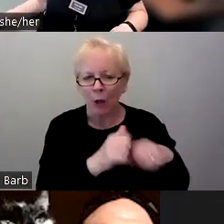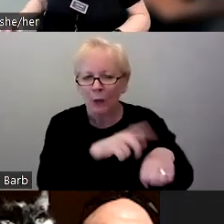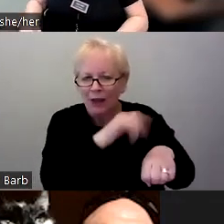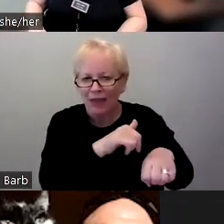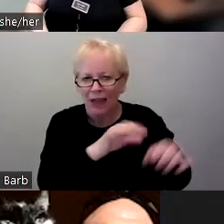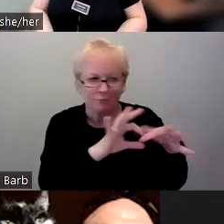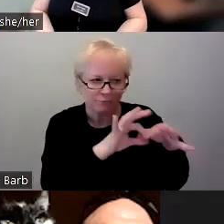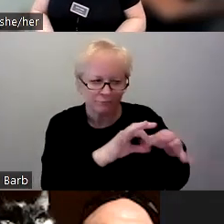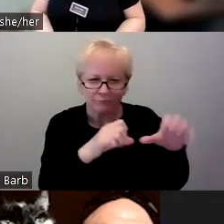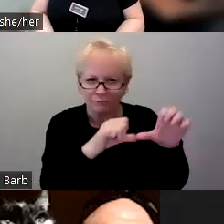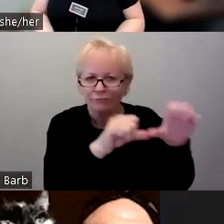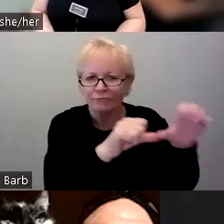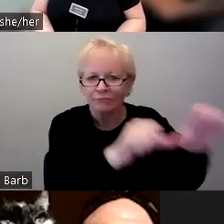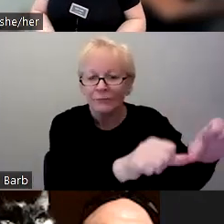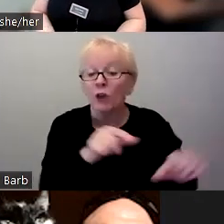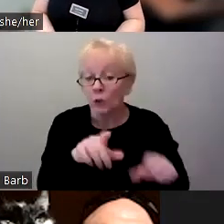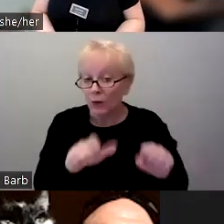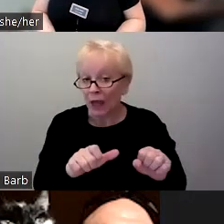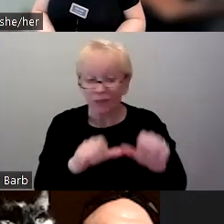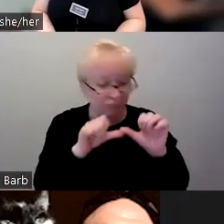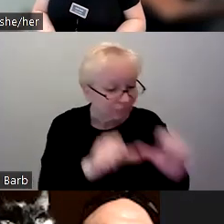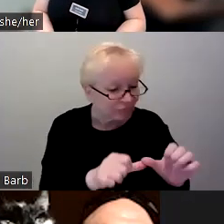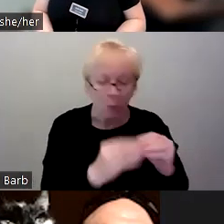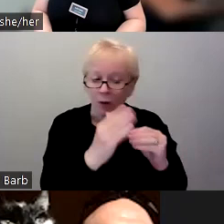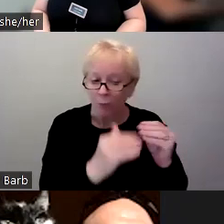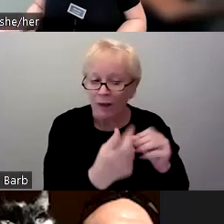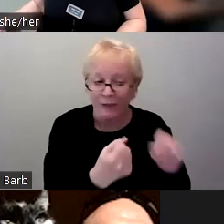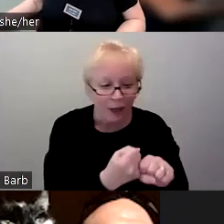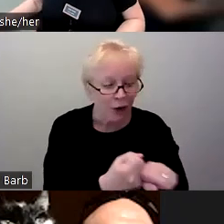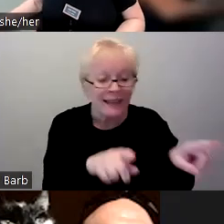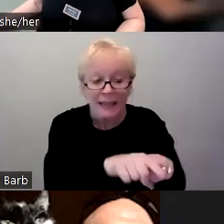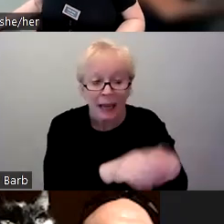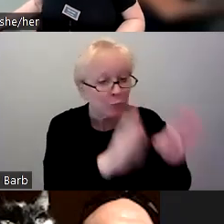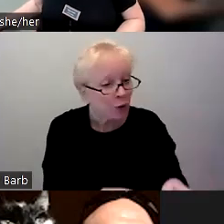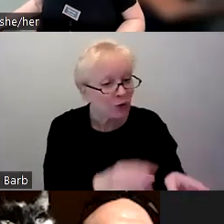you can even participate more than one year with the same person, with a different person.